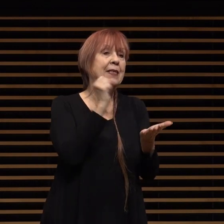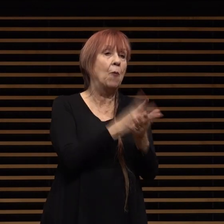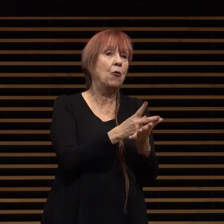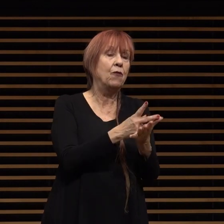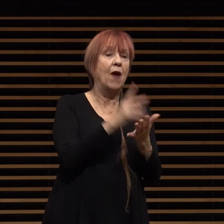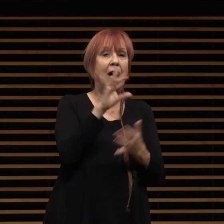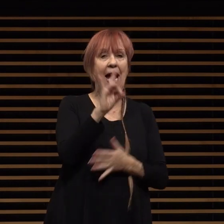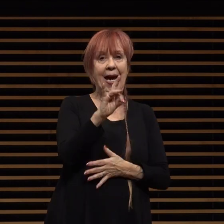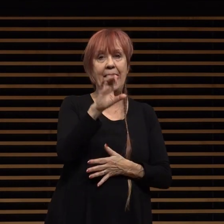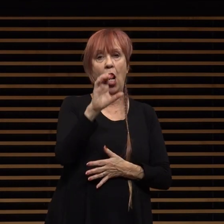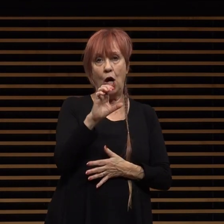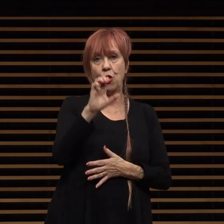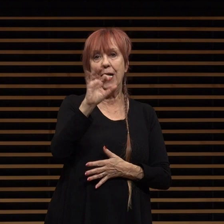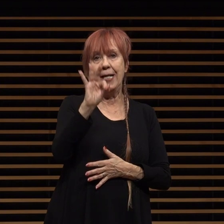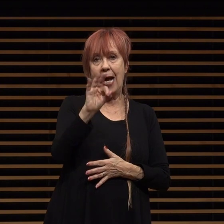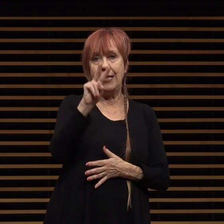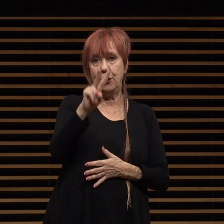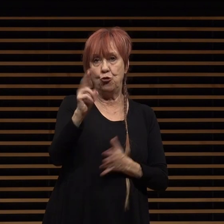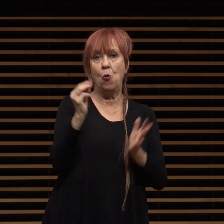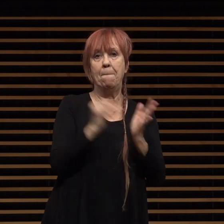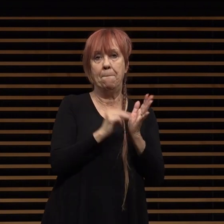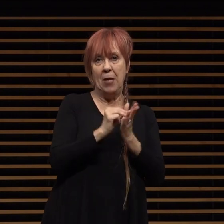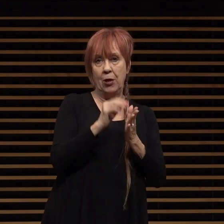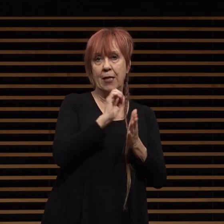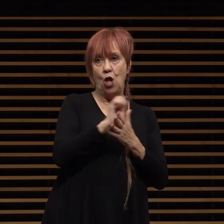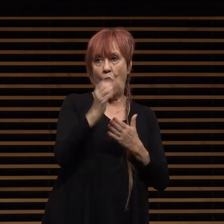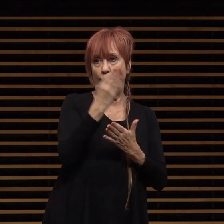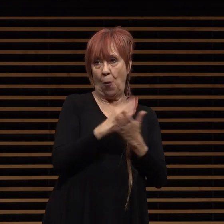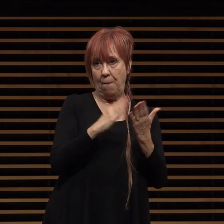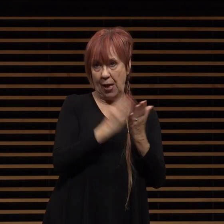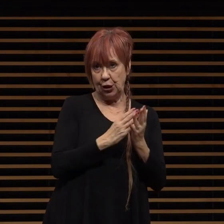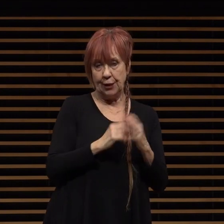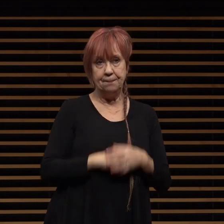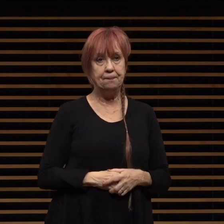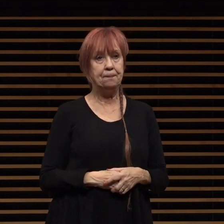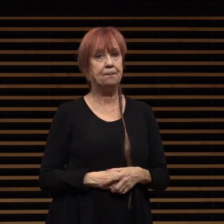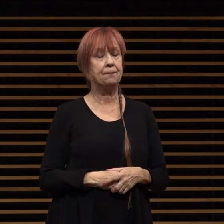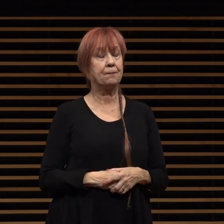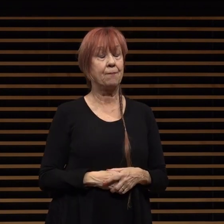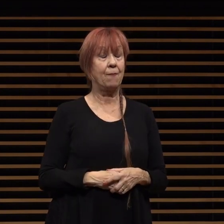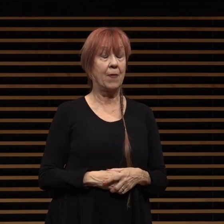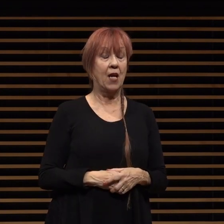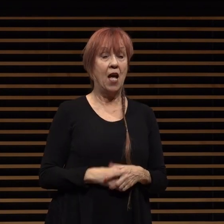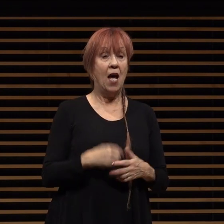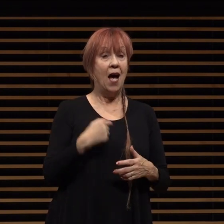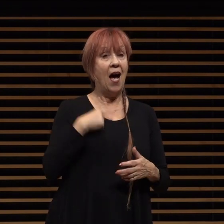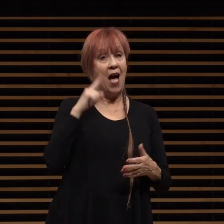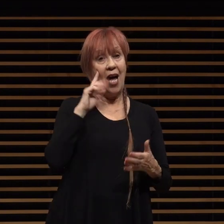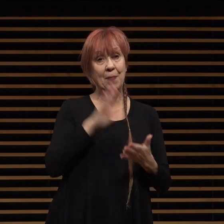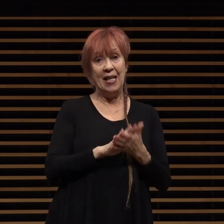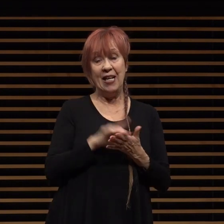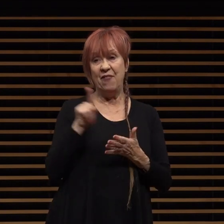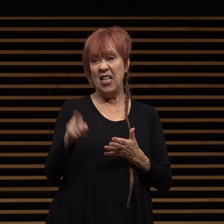892 million dollar budget